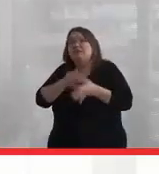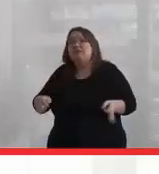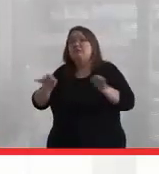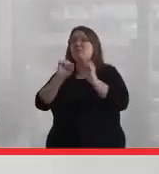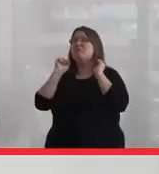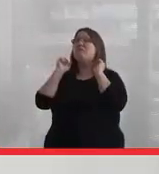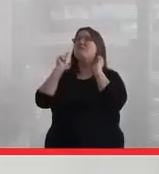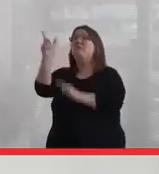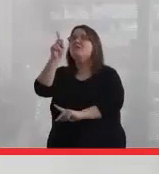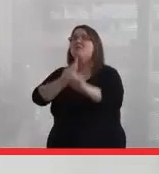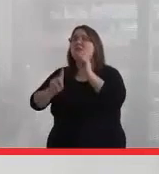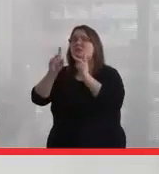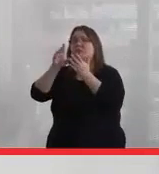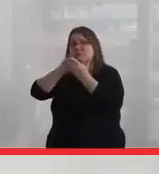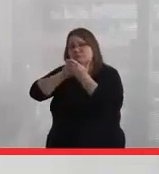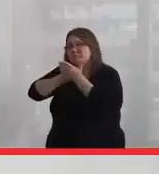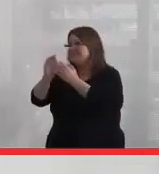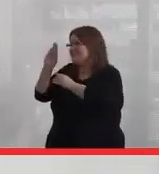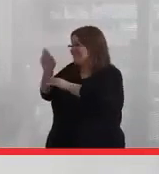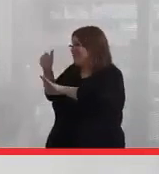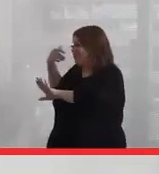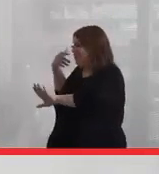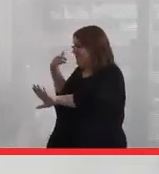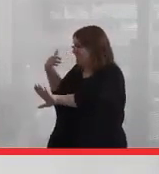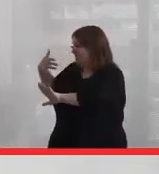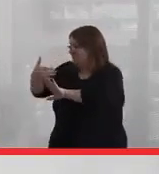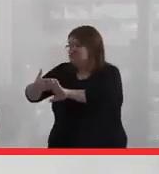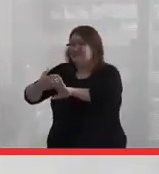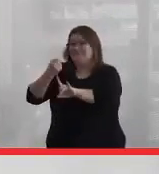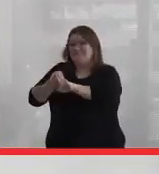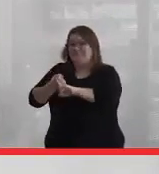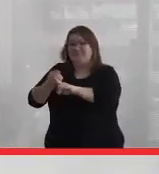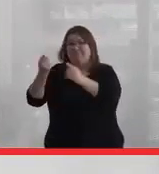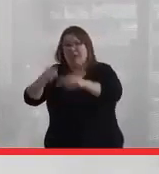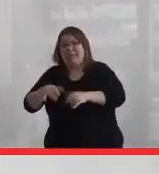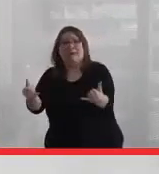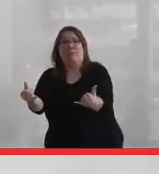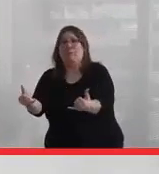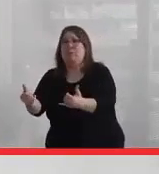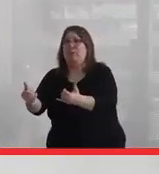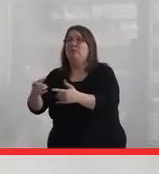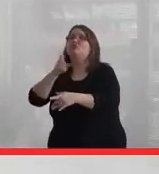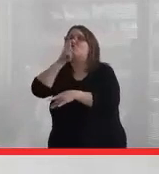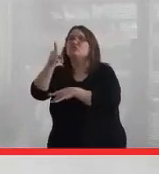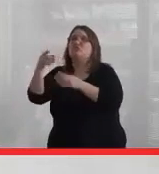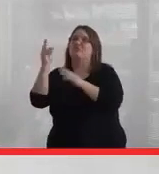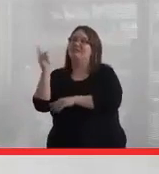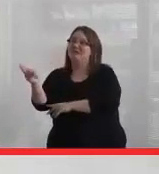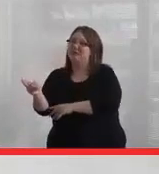to be educated on the history of why we are in the position that we're in right now. The true history, not the history